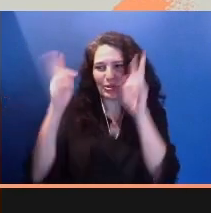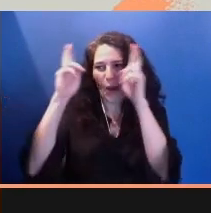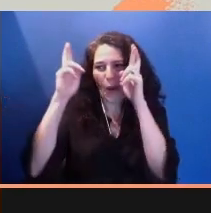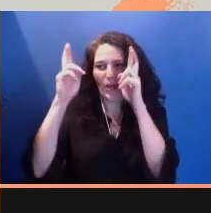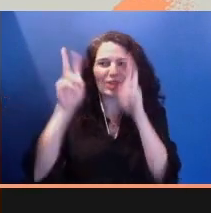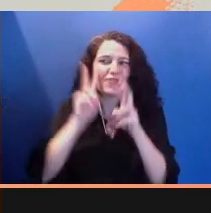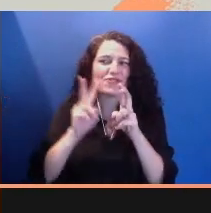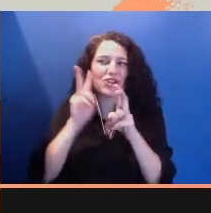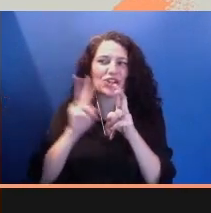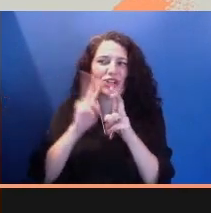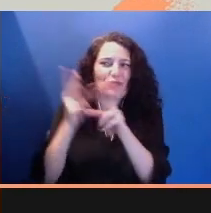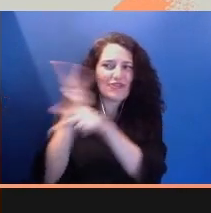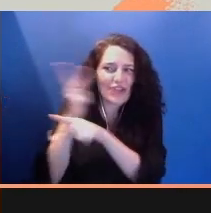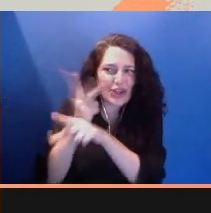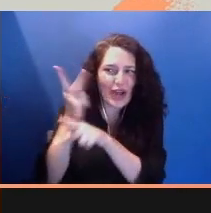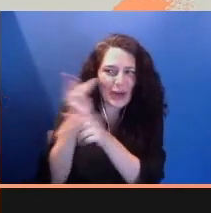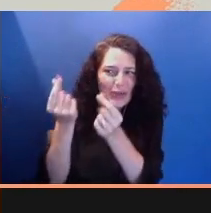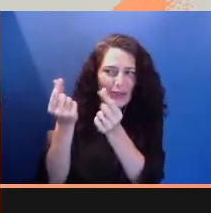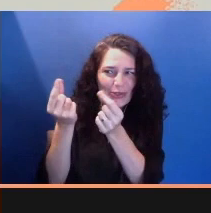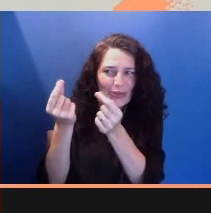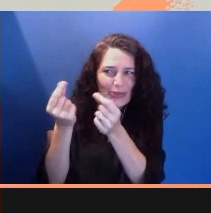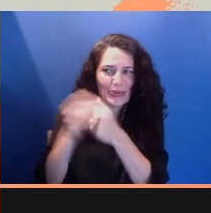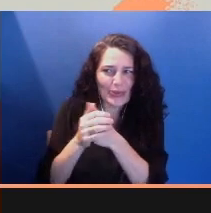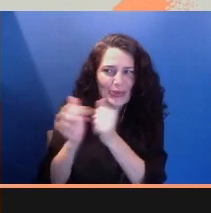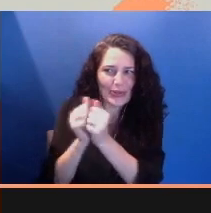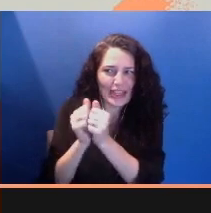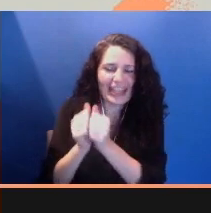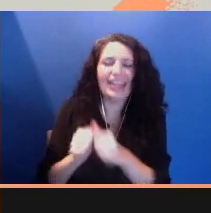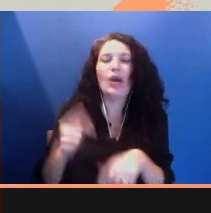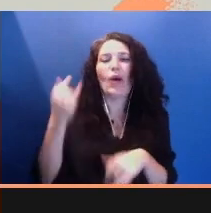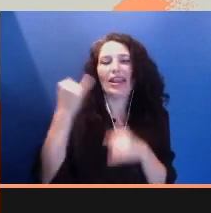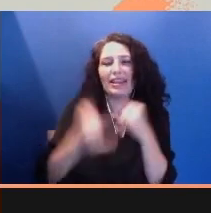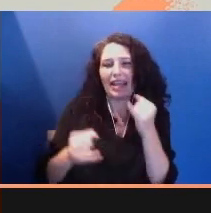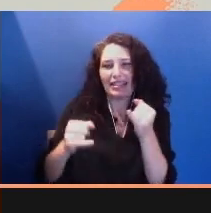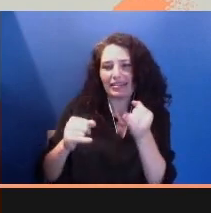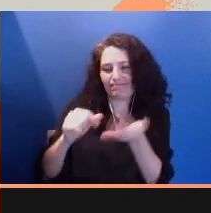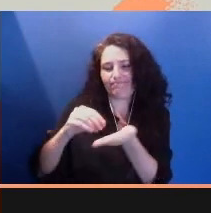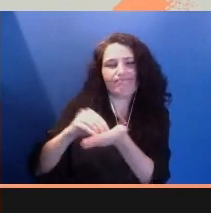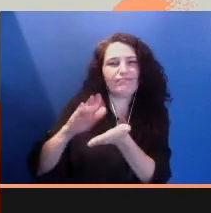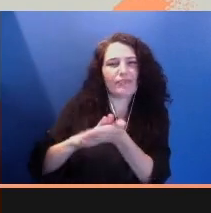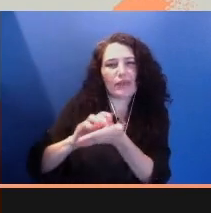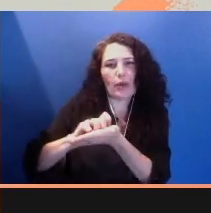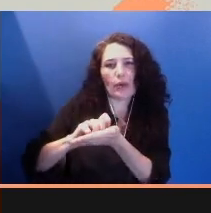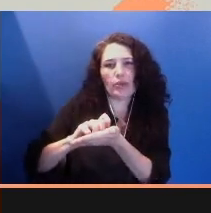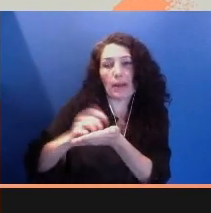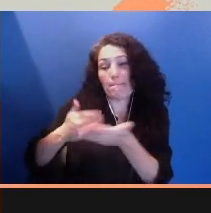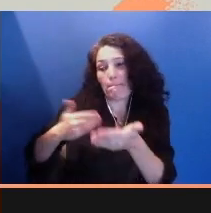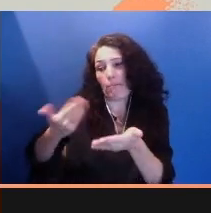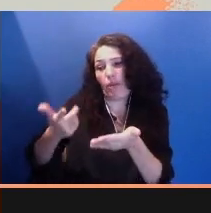And one final note written in very large shaky letters, perhaps closer to her end of life, [SPEAKING SPANISH],,